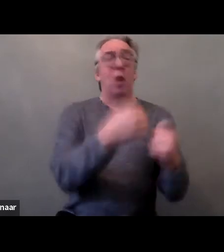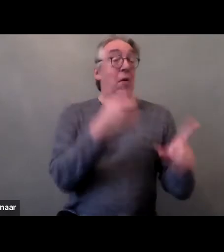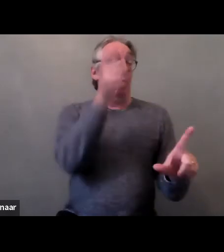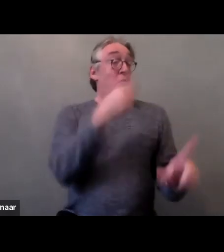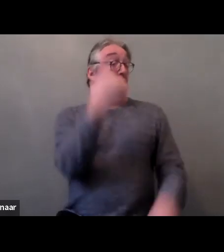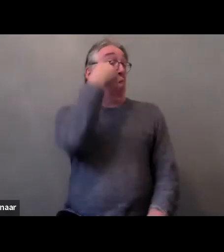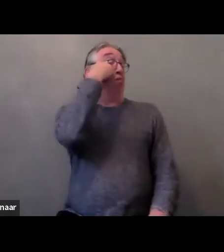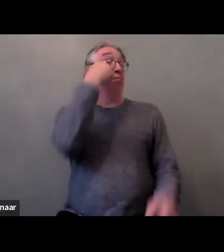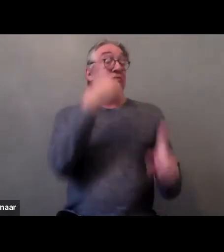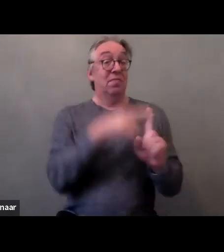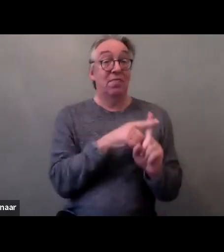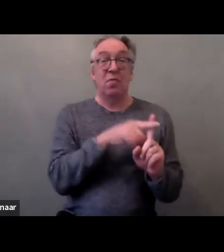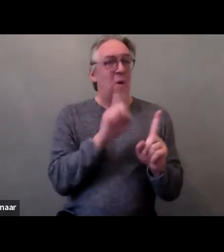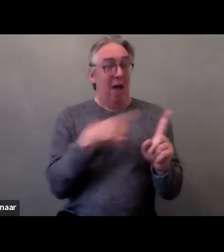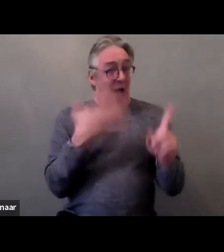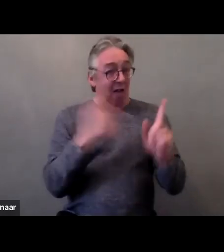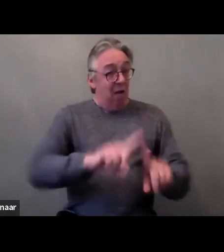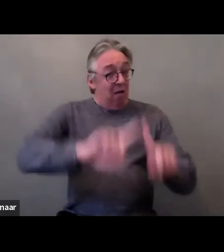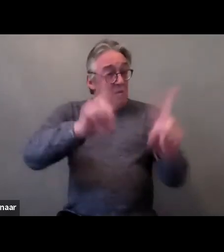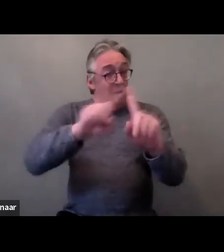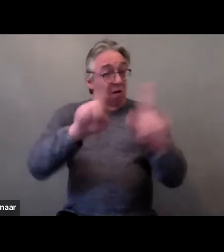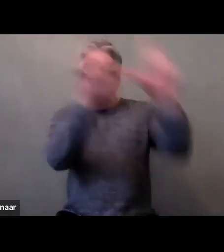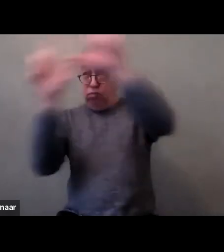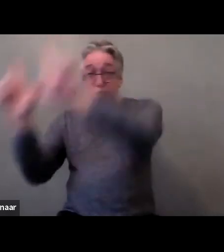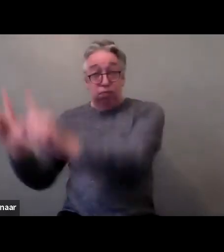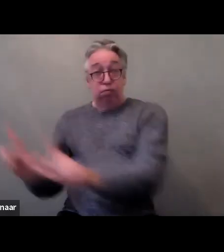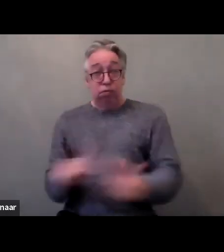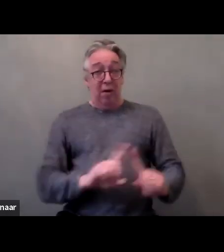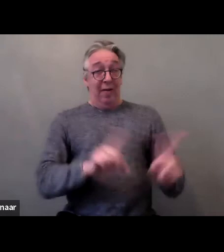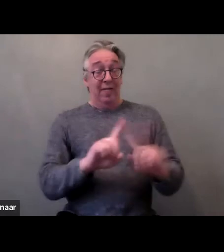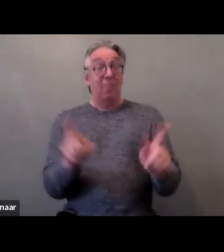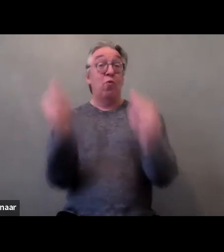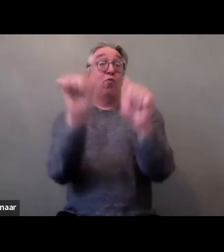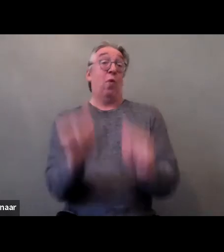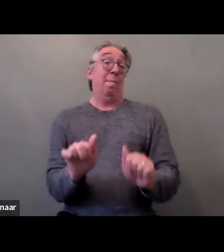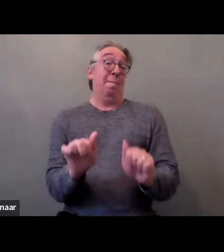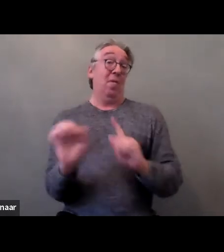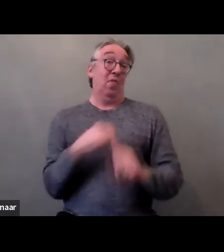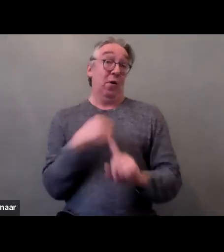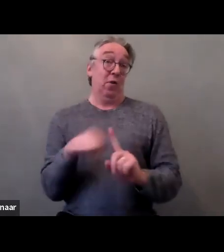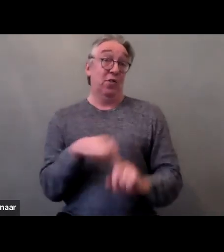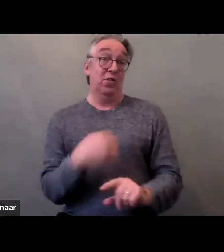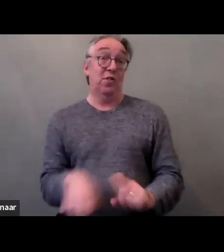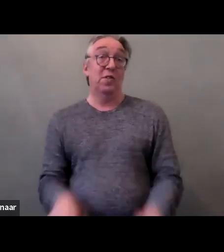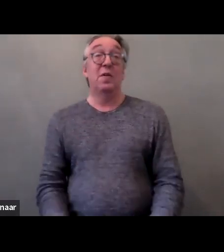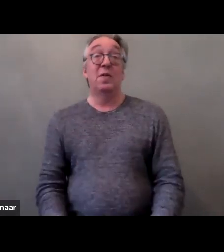there is many different types of violence. These pictures are not the be all or end all.